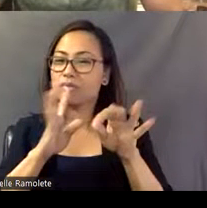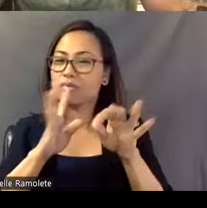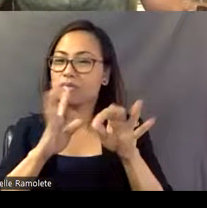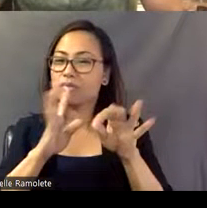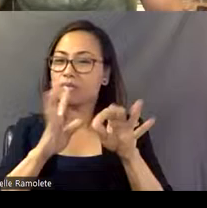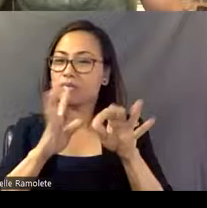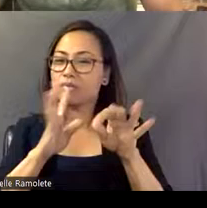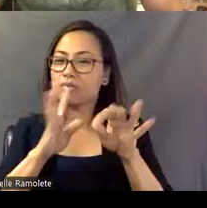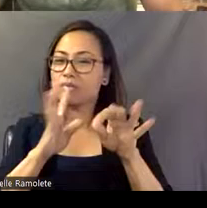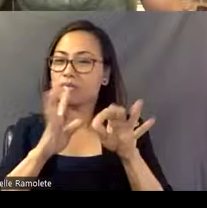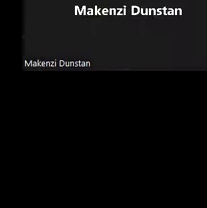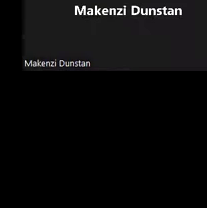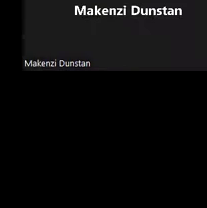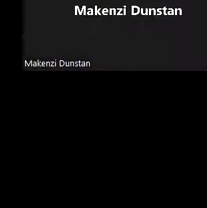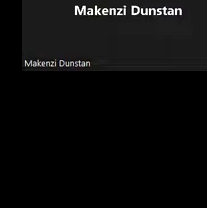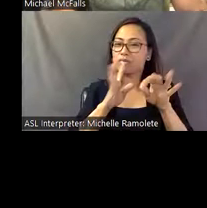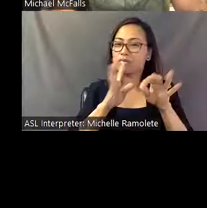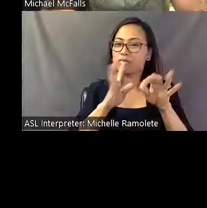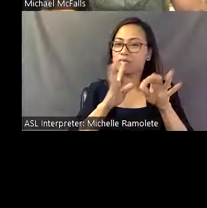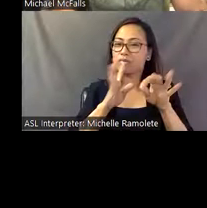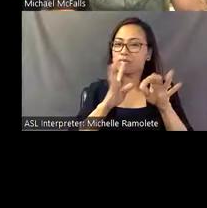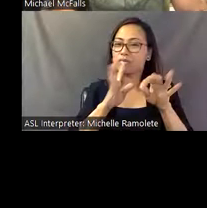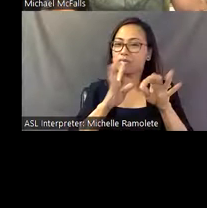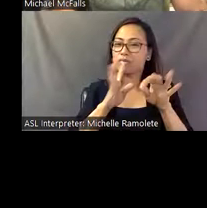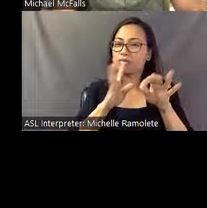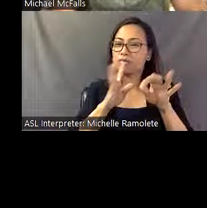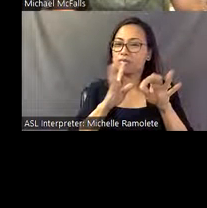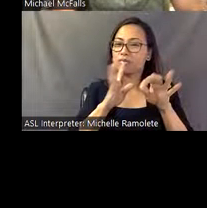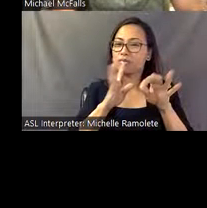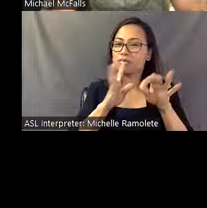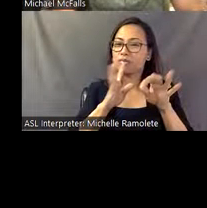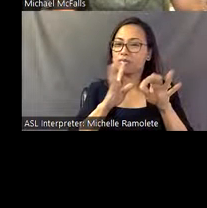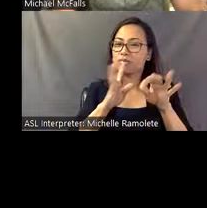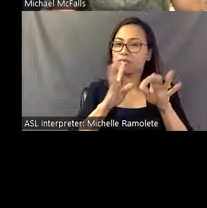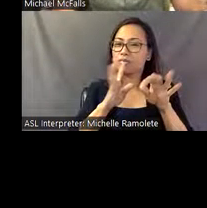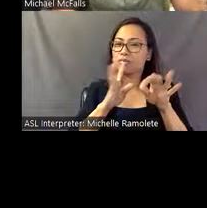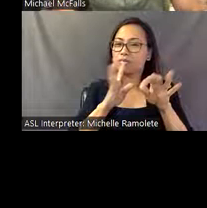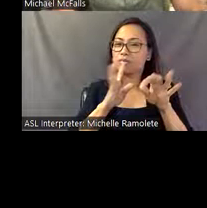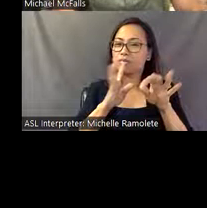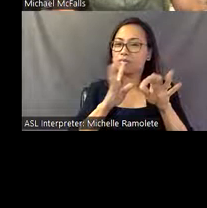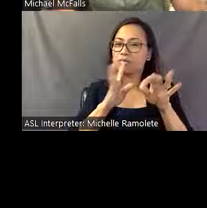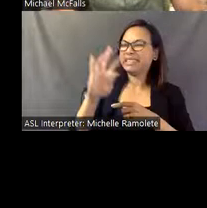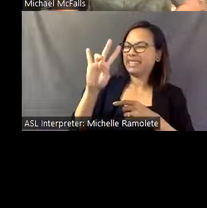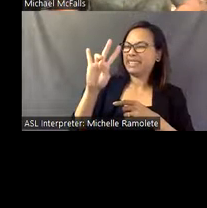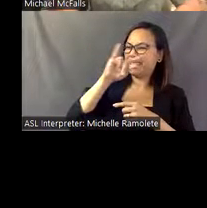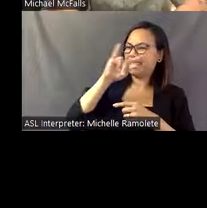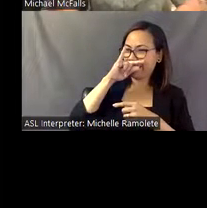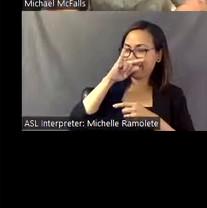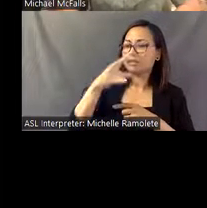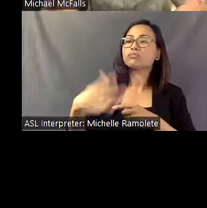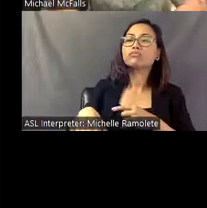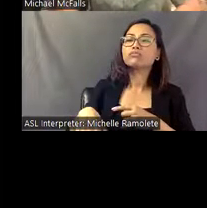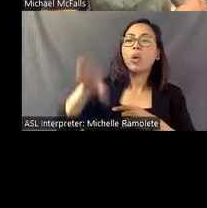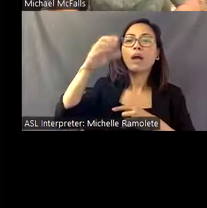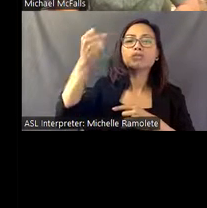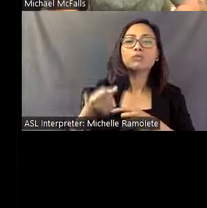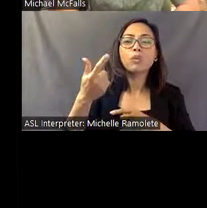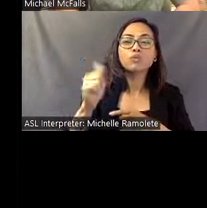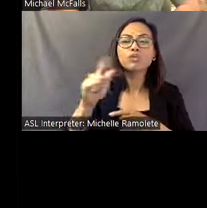So Eddie was one of seven kids, and while growing up in south Georgia, he always said